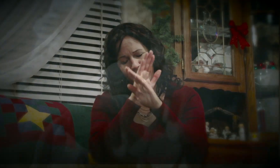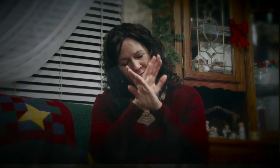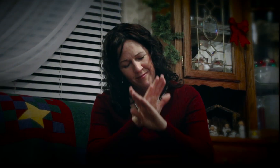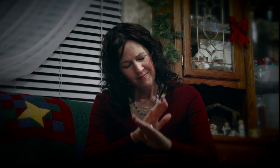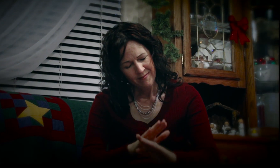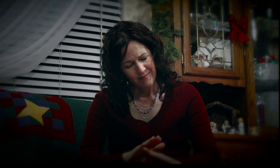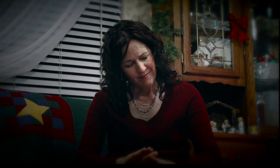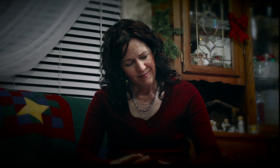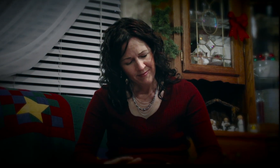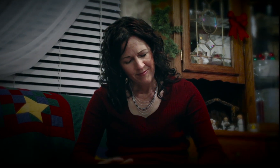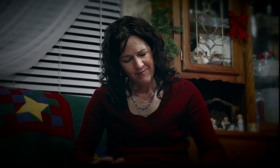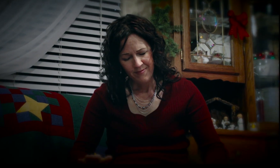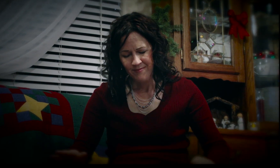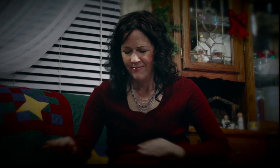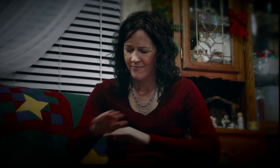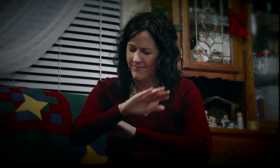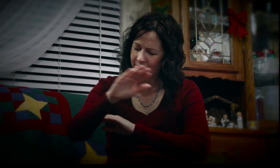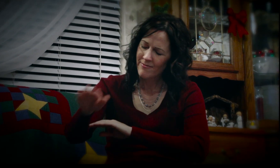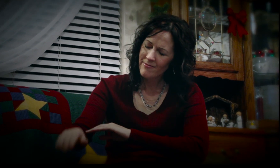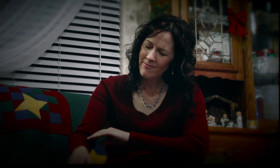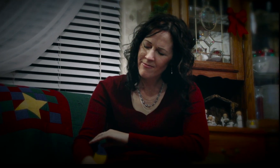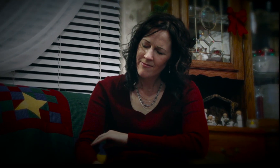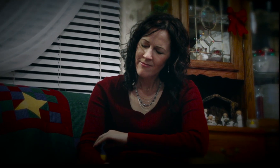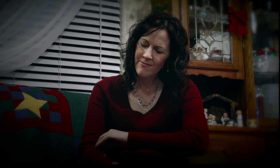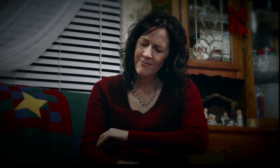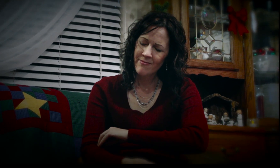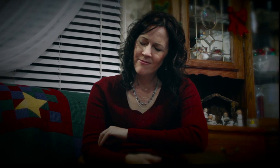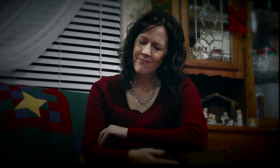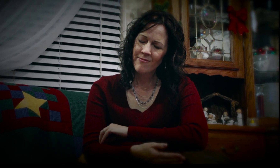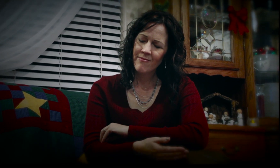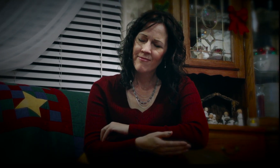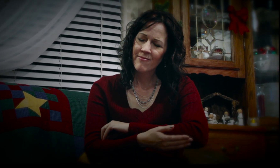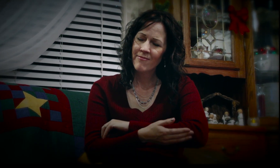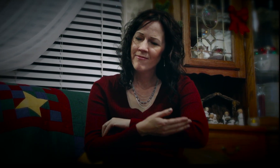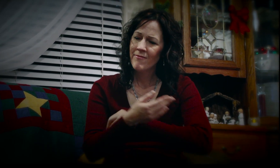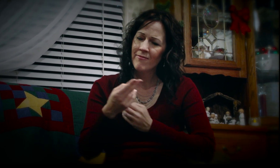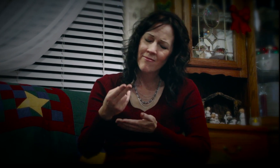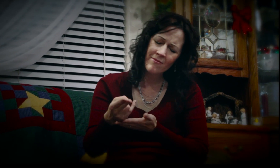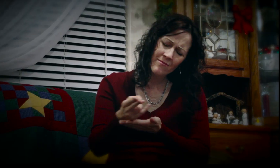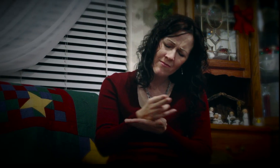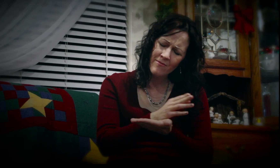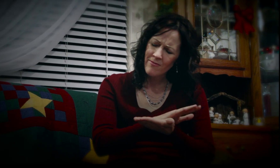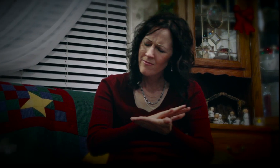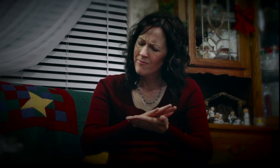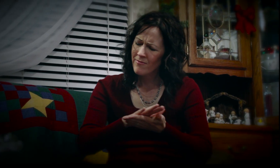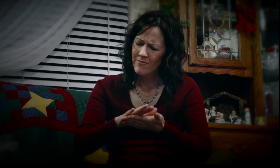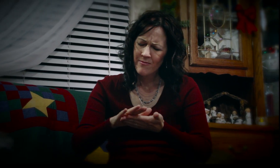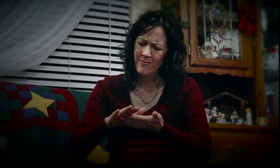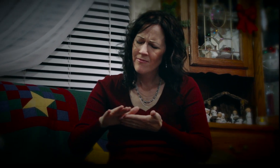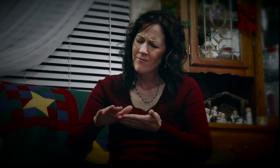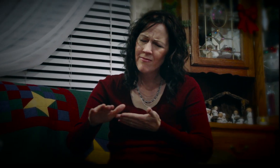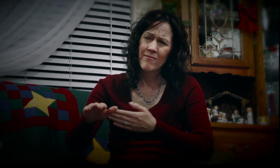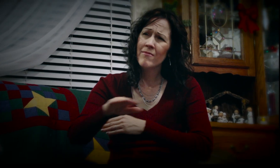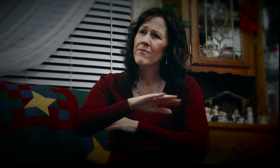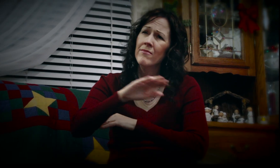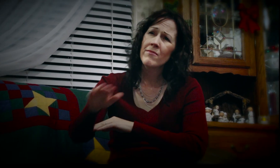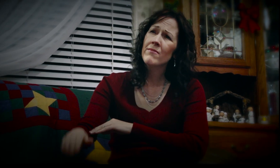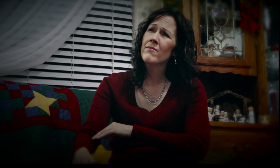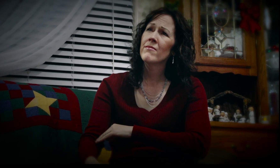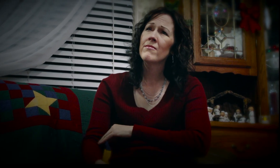Silent night, holy night